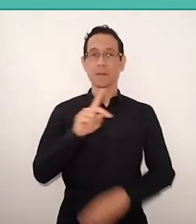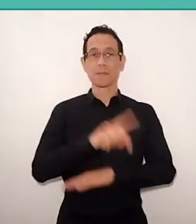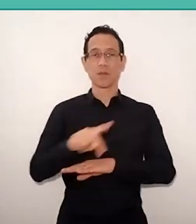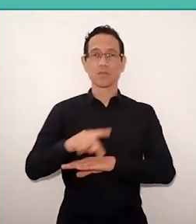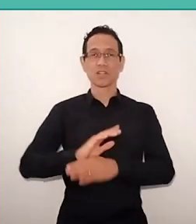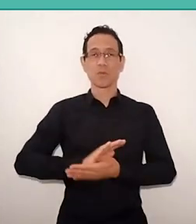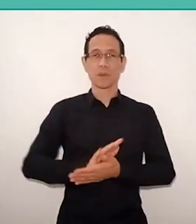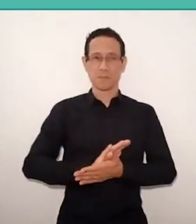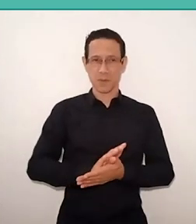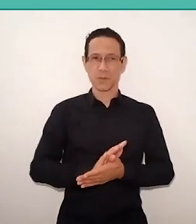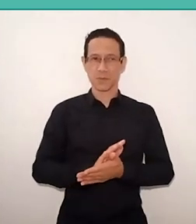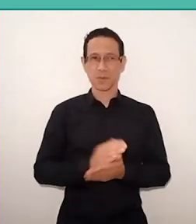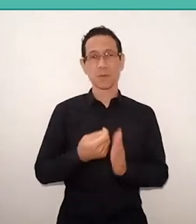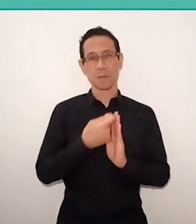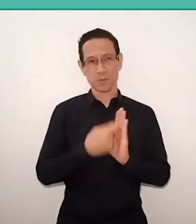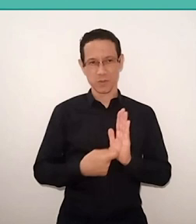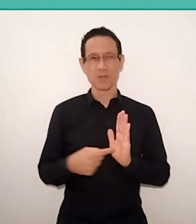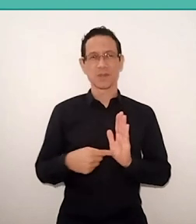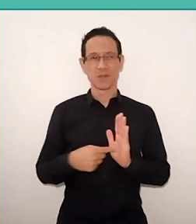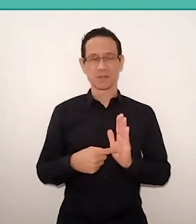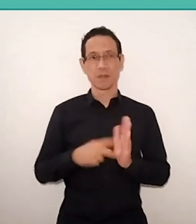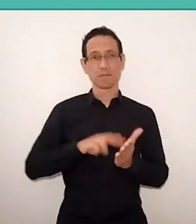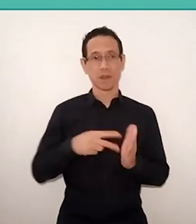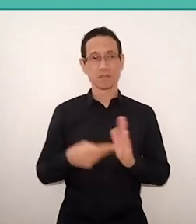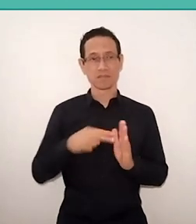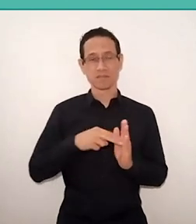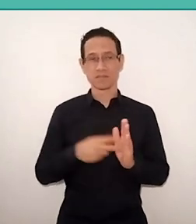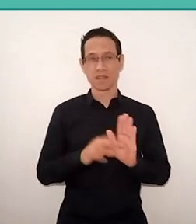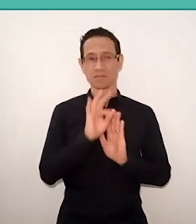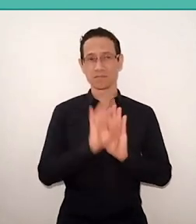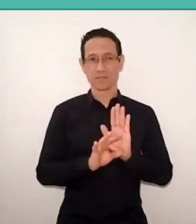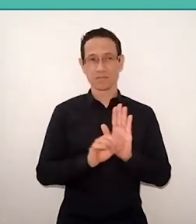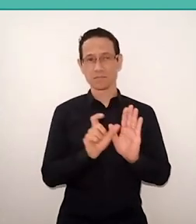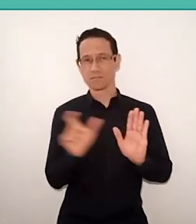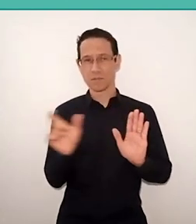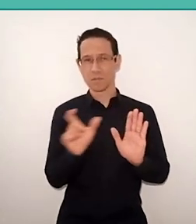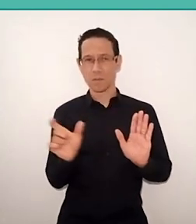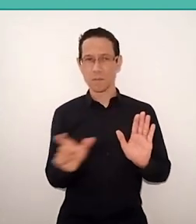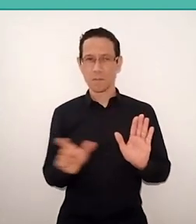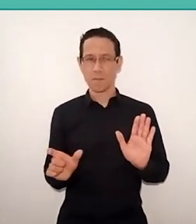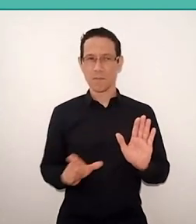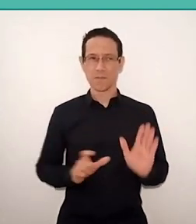in the manuscript, with the transcript of each text on the side, to make it easier for those who don't be able to read the manuscript.